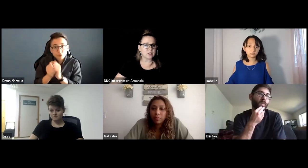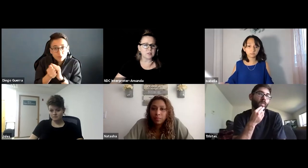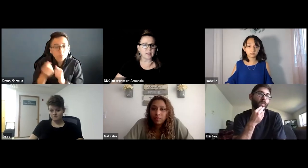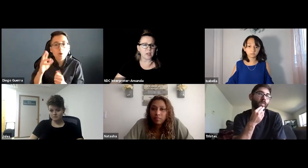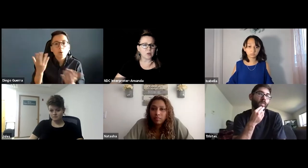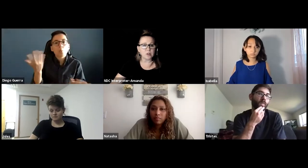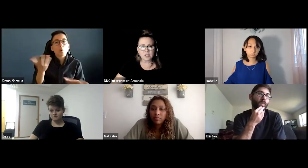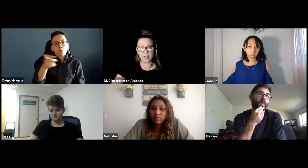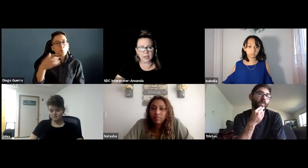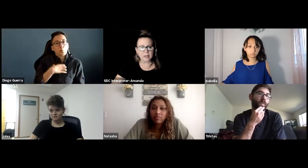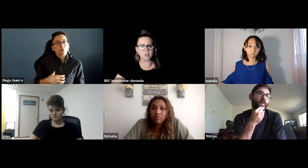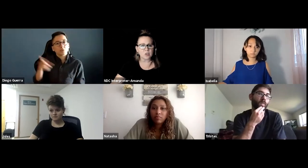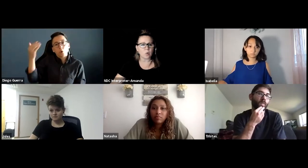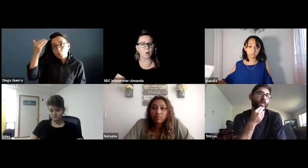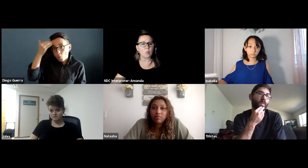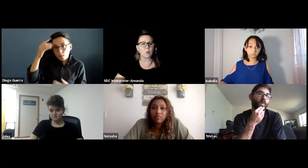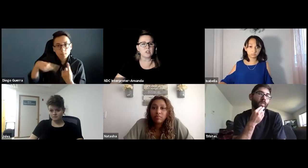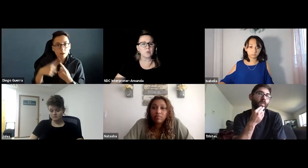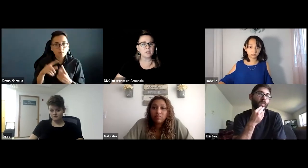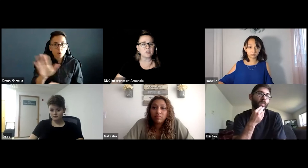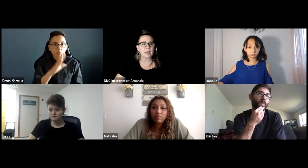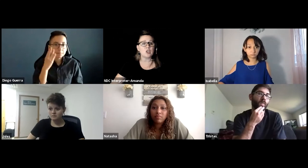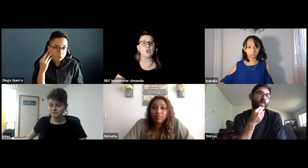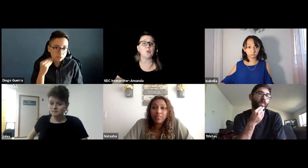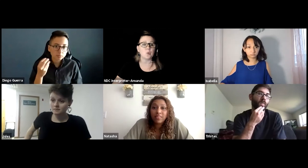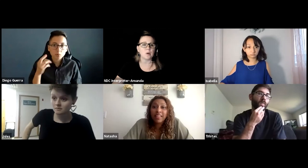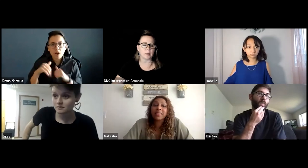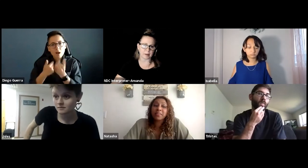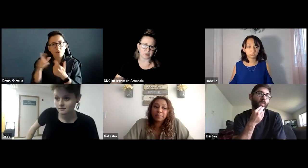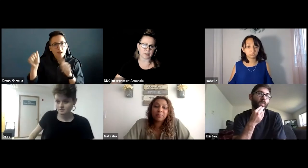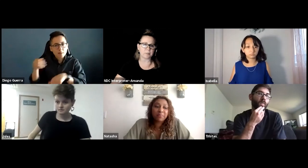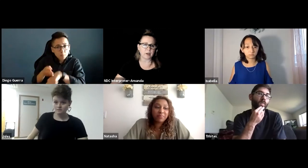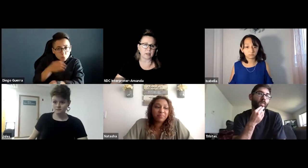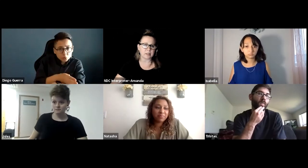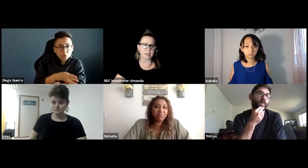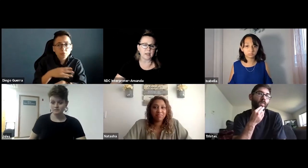that they could change or what do you wish they knew about your experience in